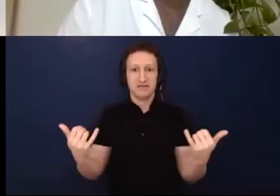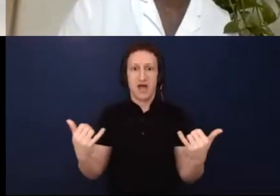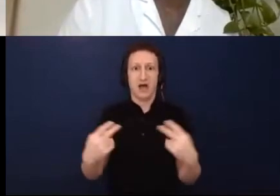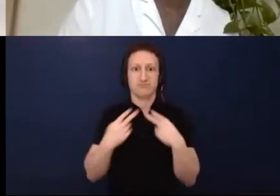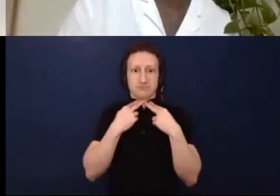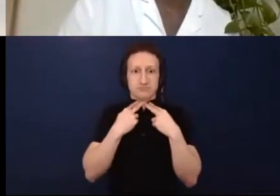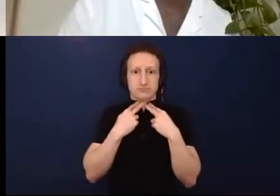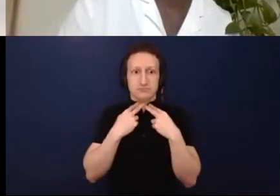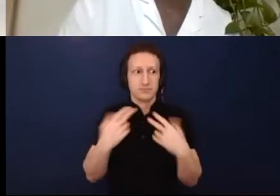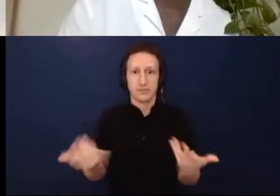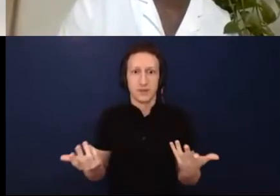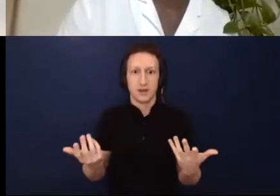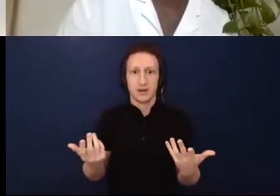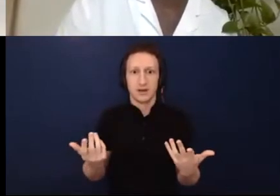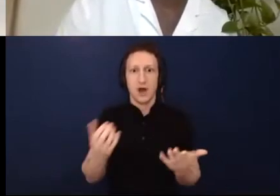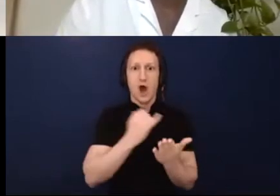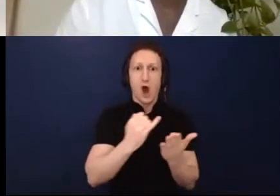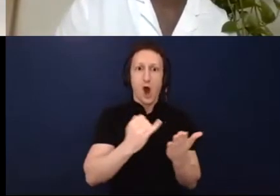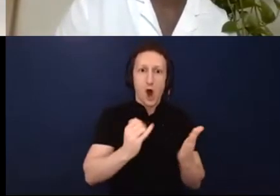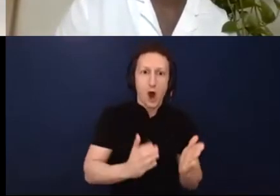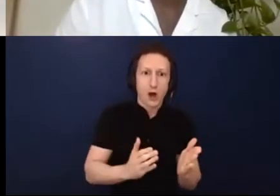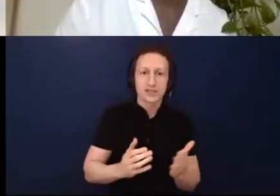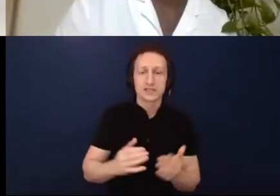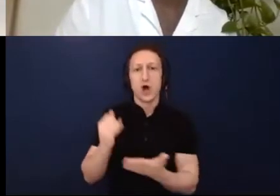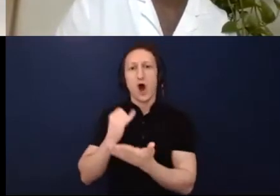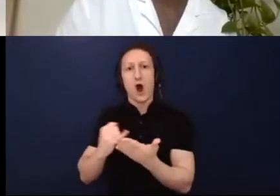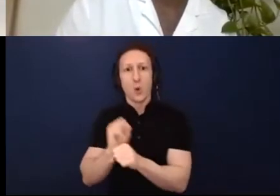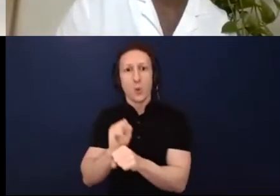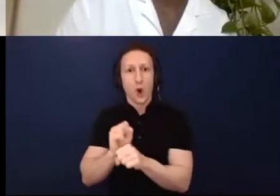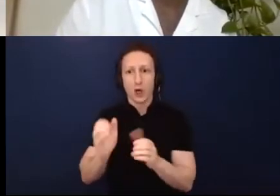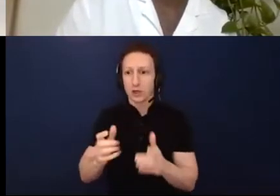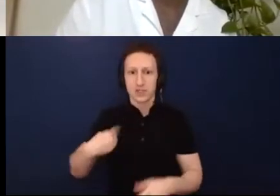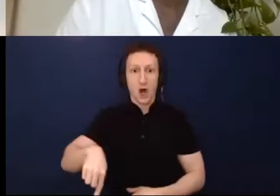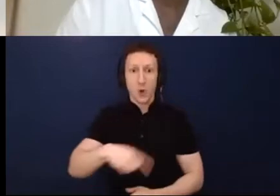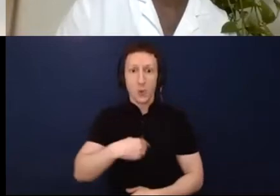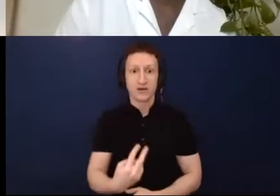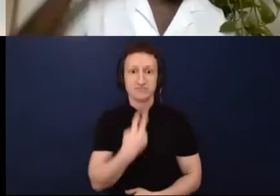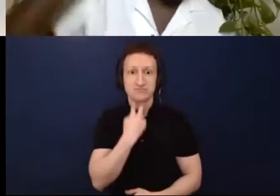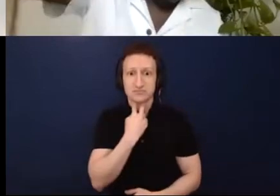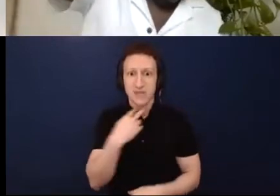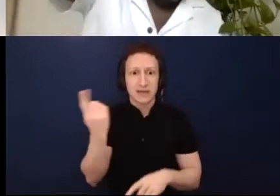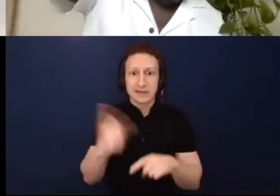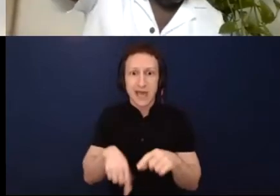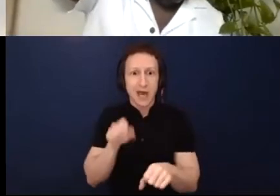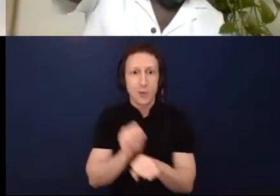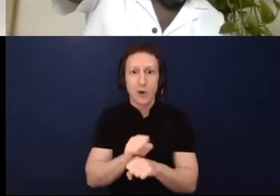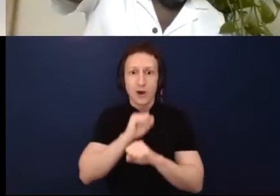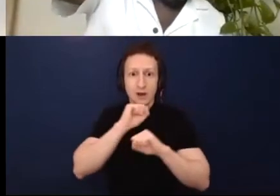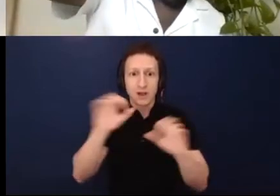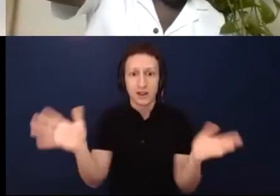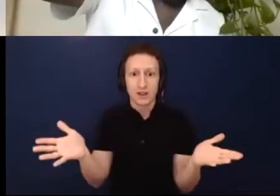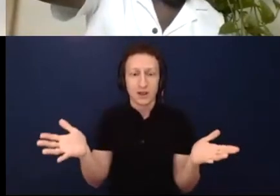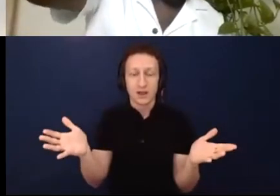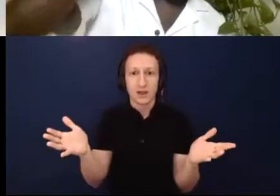workers and with artists, and now we're at a point where of course all that is gone. And so the folks who are still employed by and